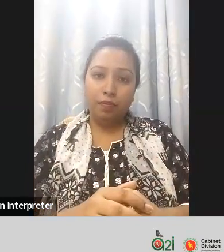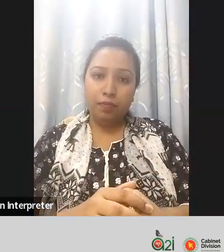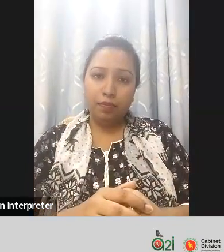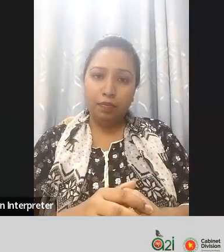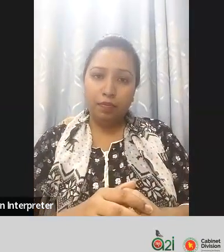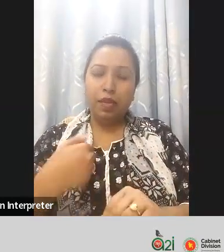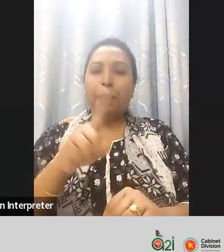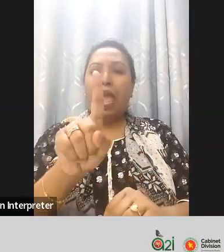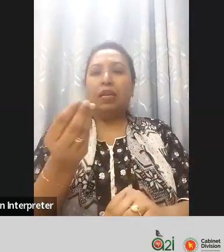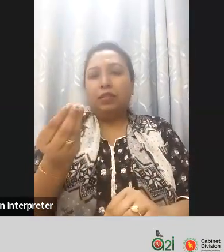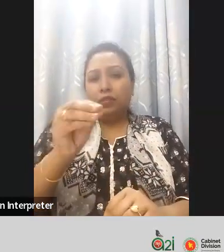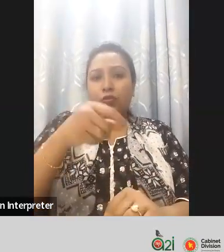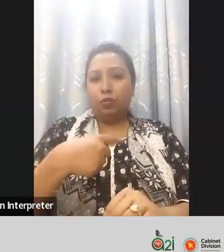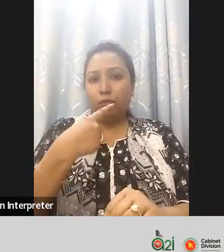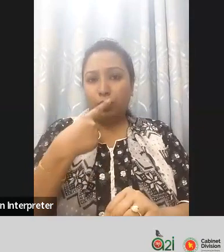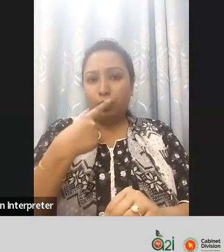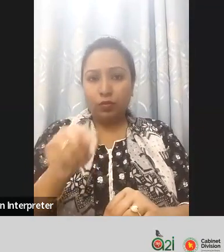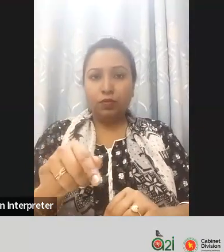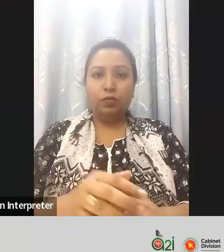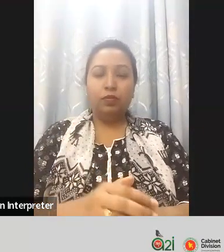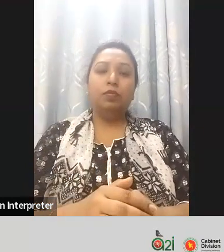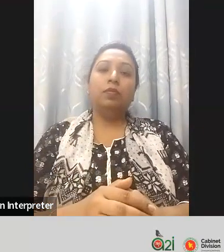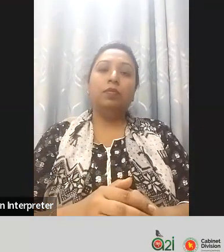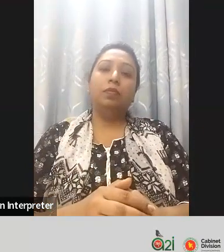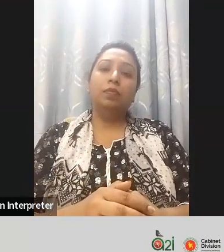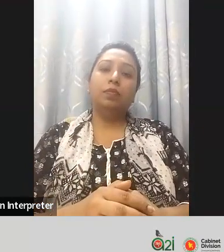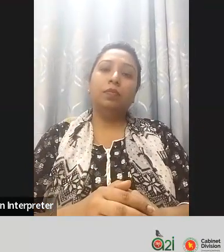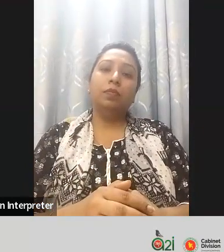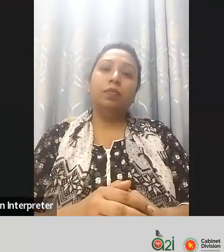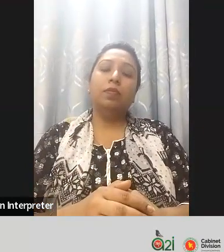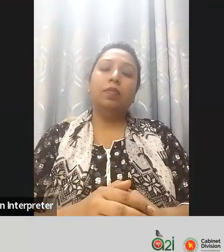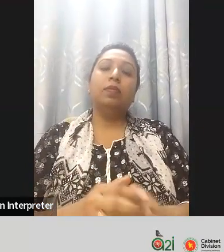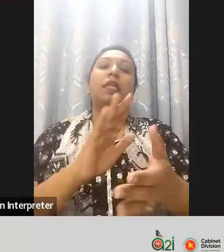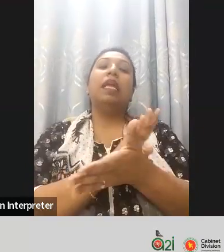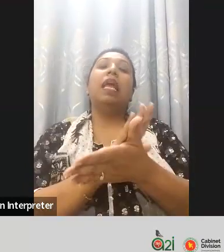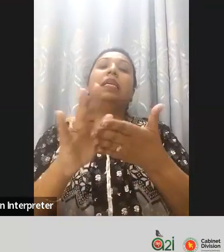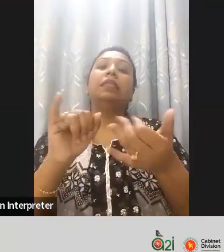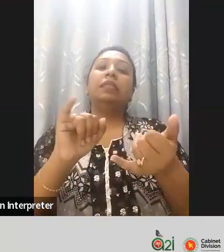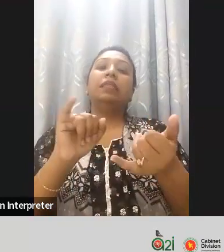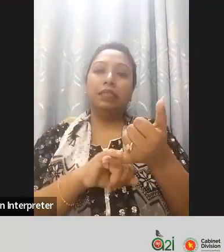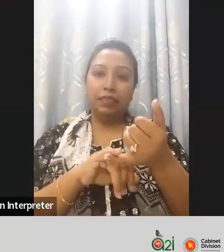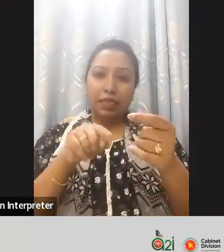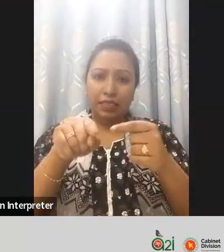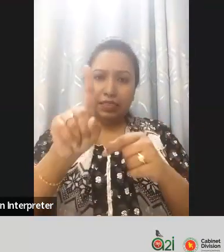thing the issue of the HS code that was brought up in the Q a box that I see I think that is an